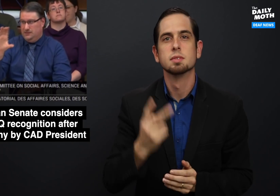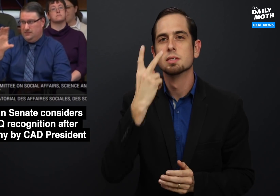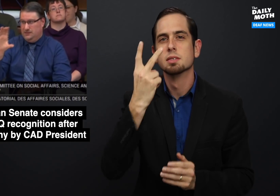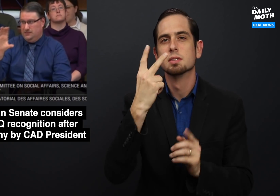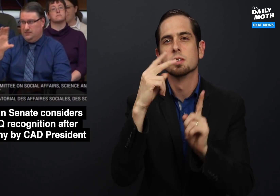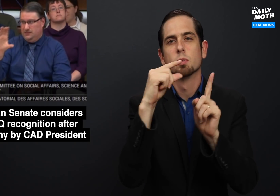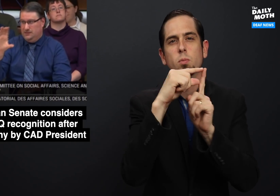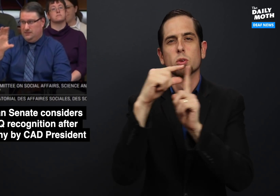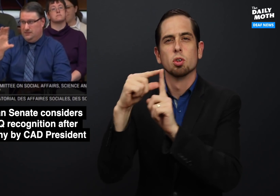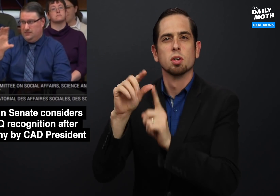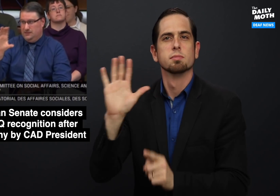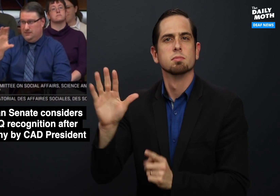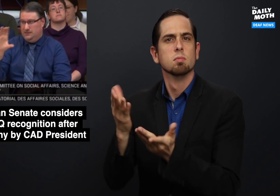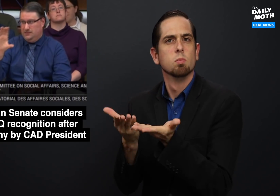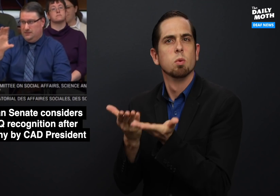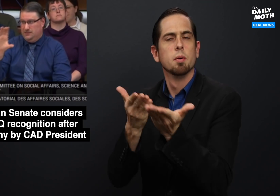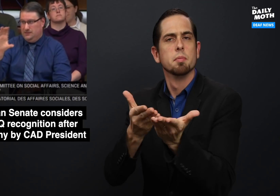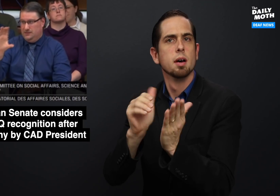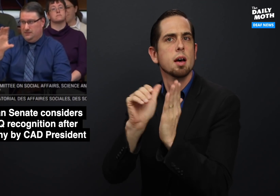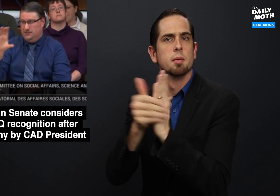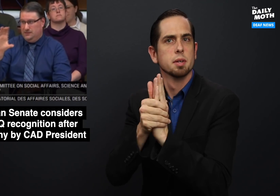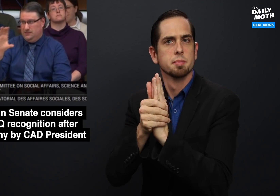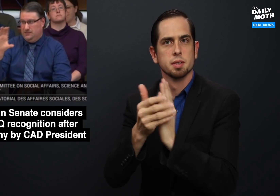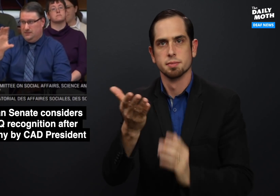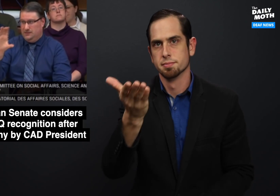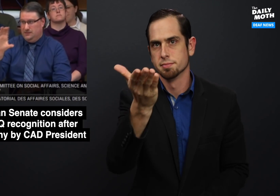This is the wording of the proposed amendment.